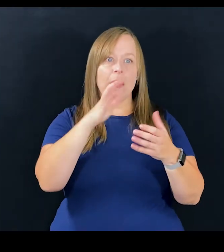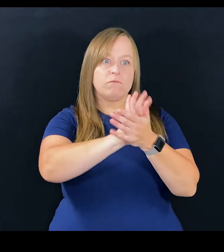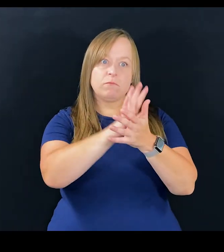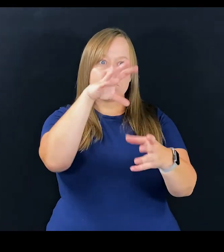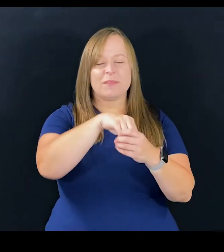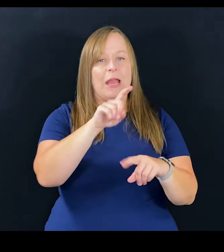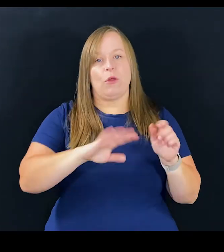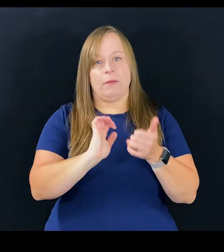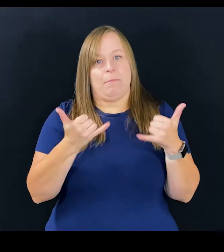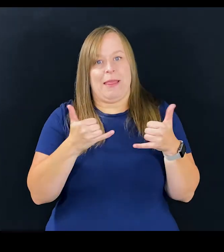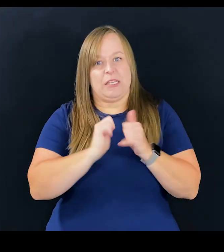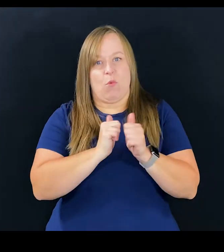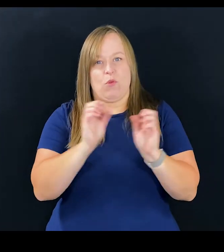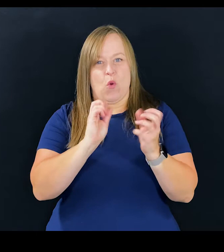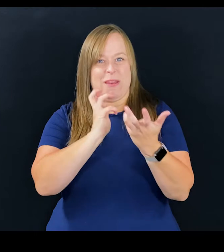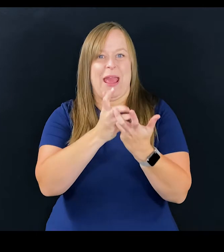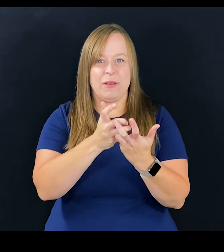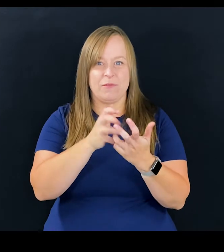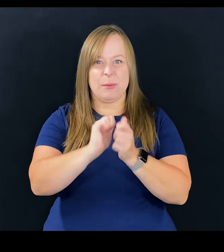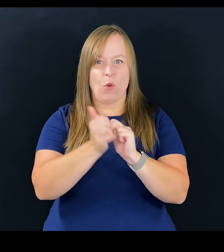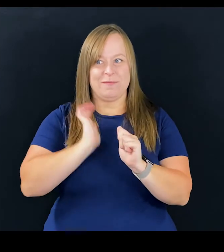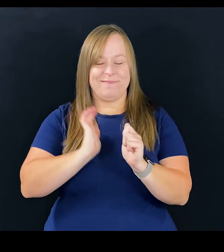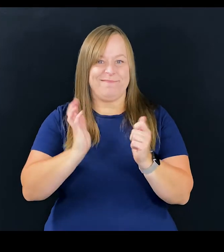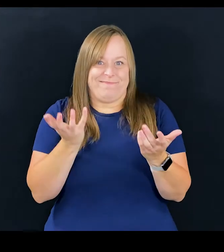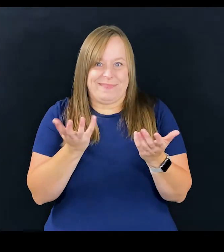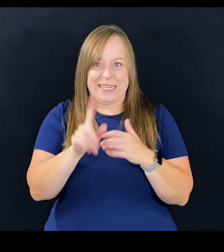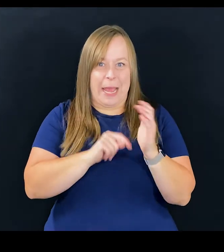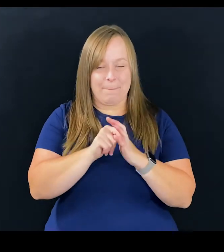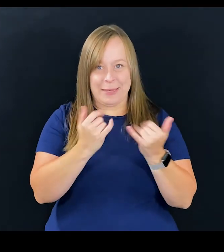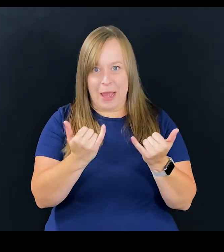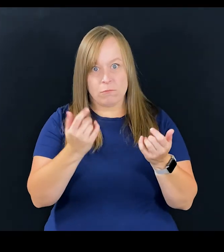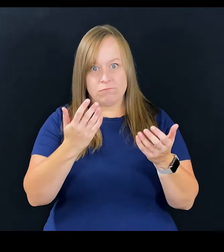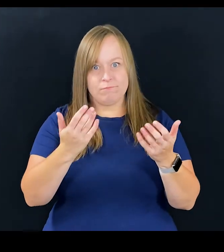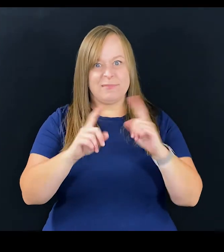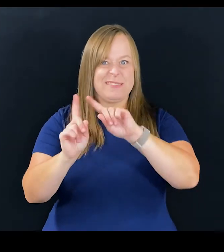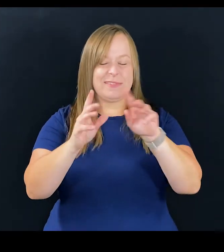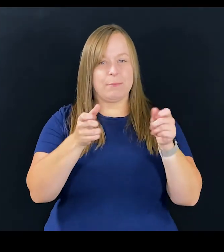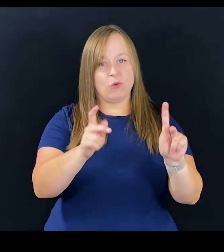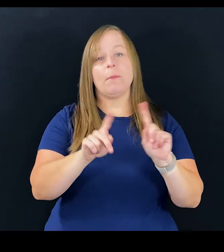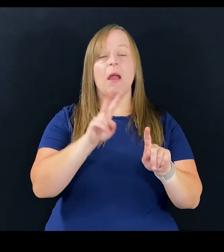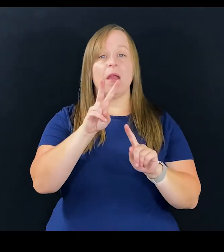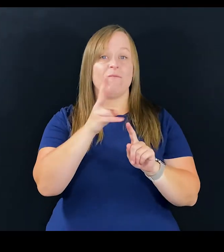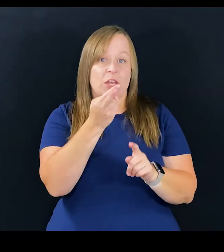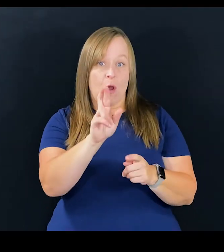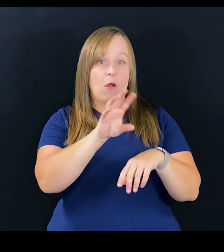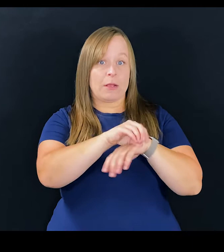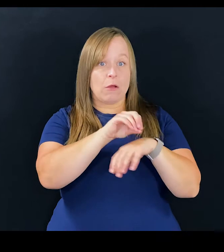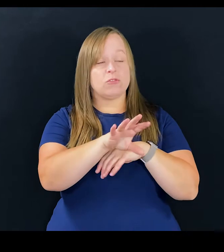sports and couldn't play sports. There was no adaptive sports sort of the way there is now. And so my voc rehab counselor suggested, hey,